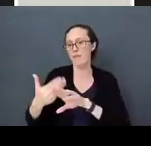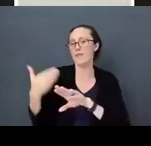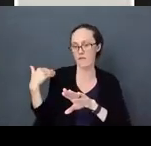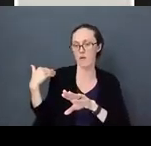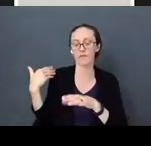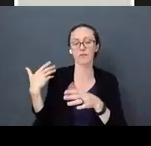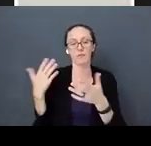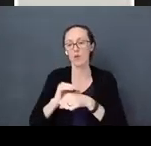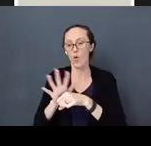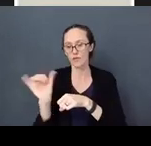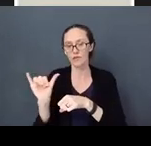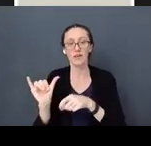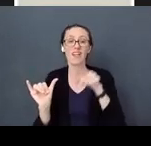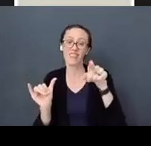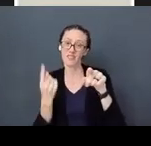This one really breaks my heart. Look at this baby.